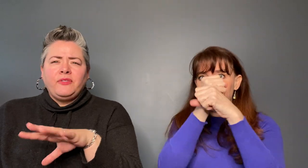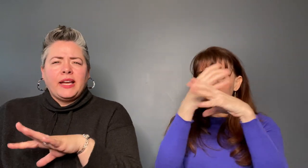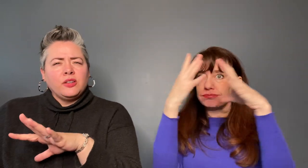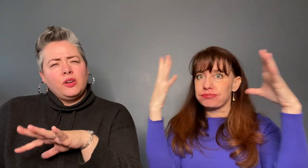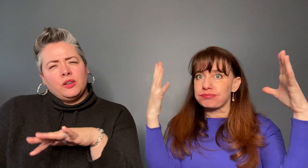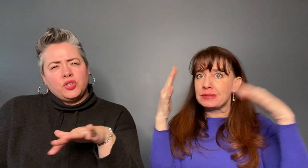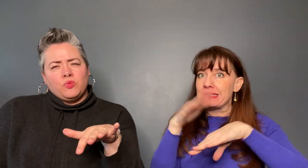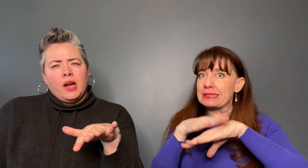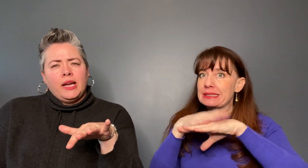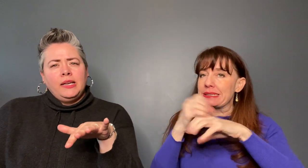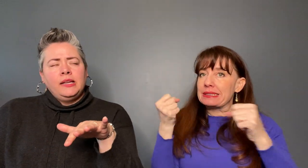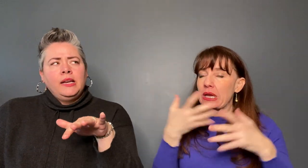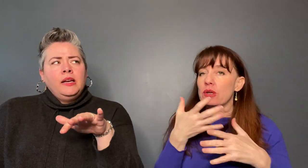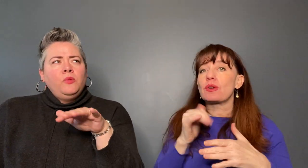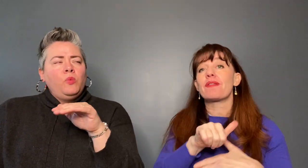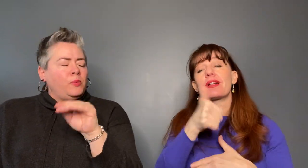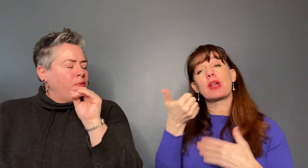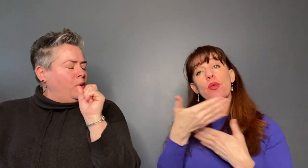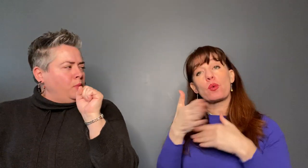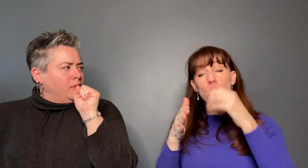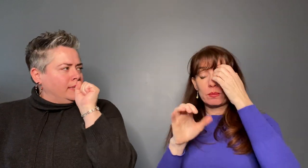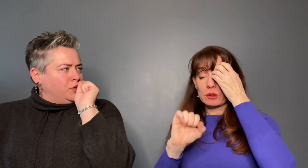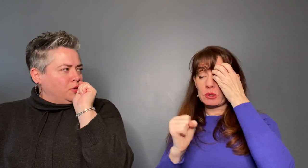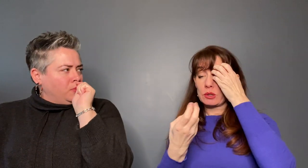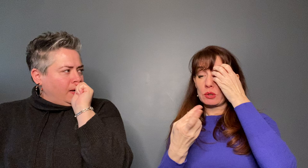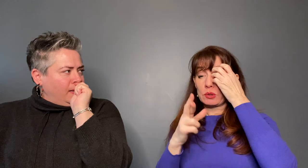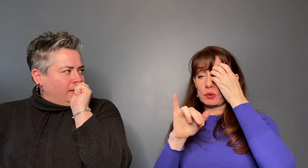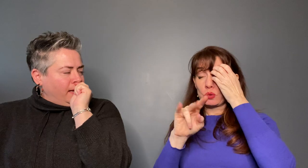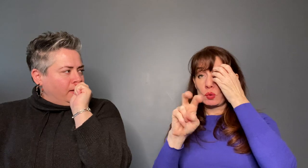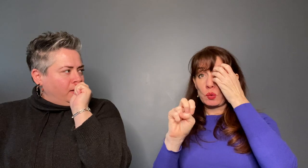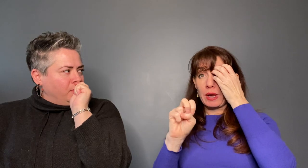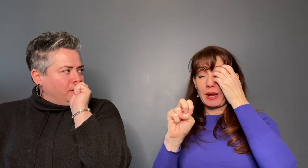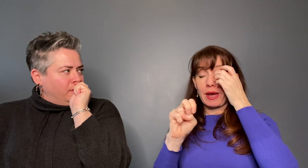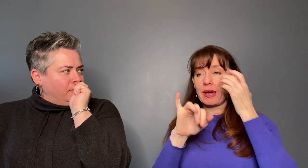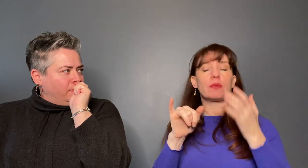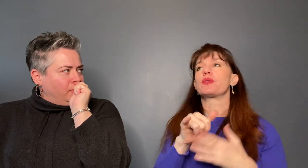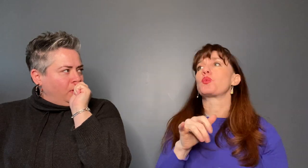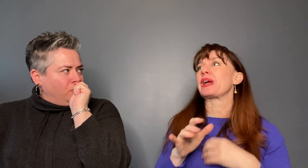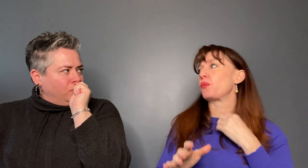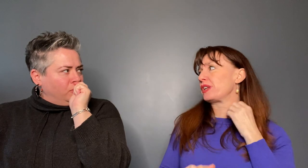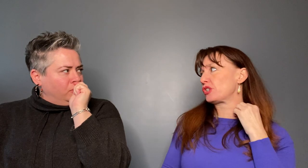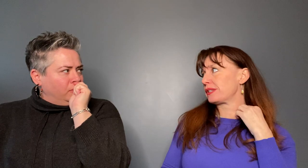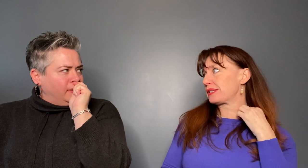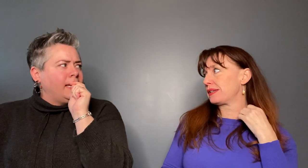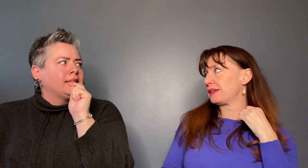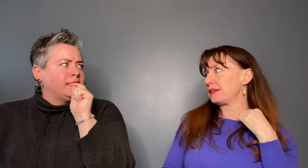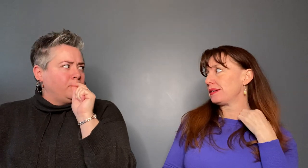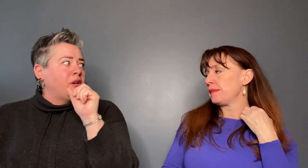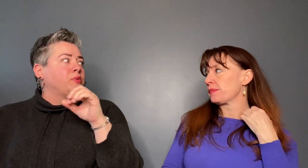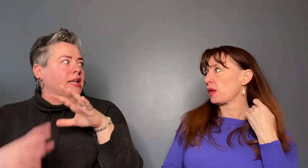well what was the sure I like it was for witches yes but it was wicca.